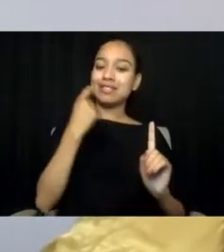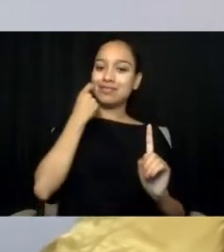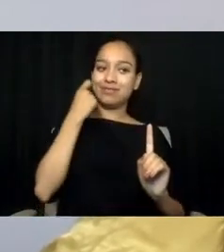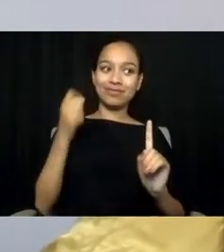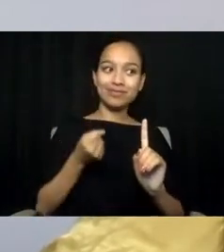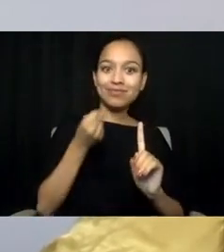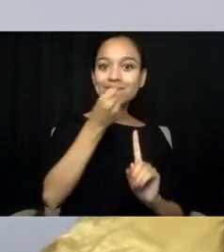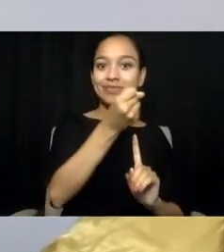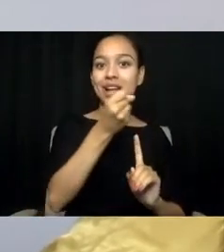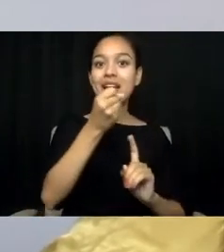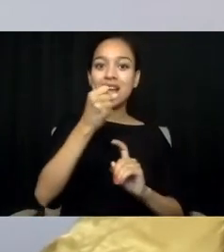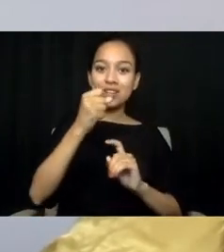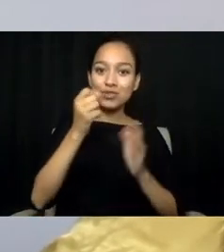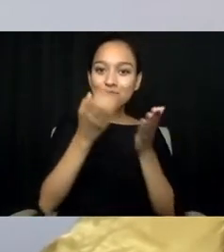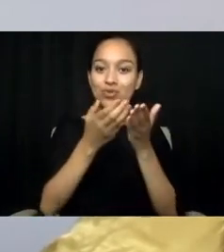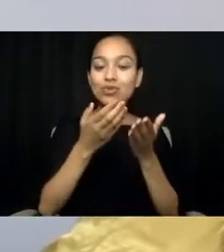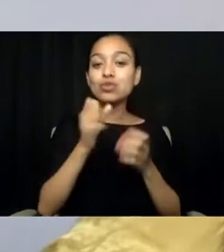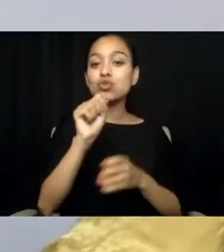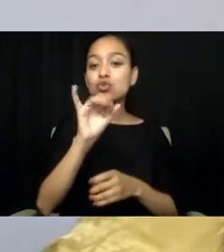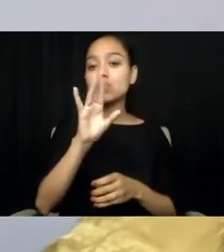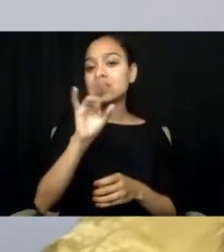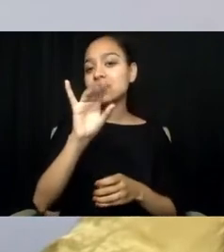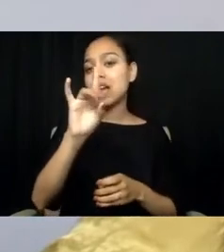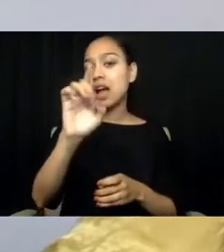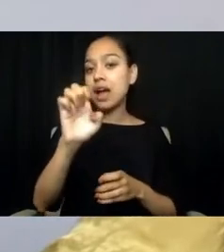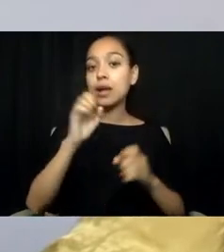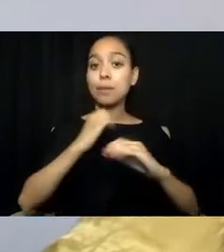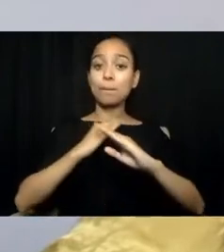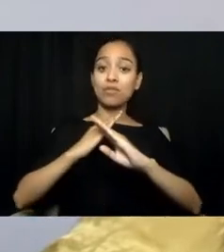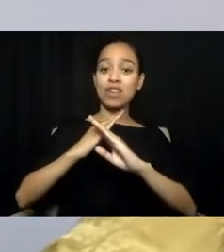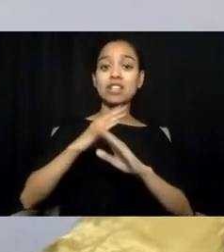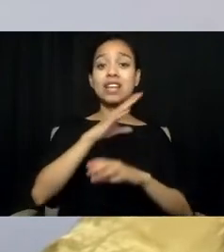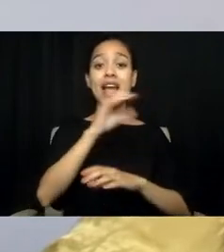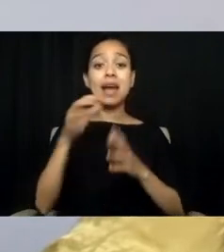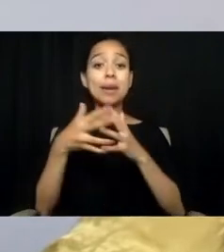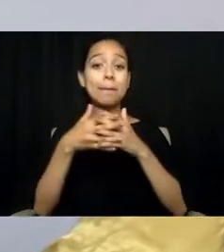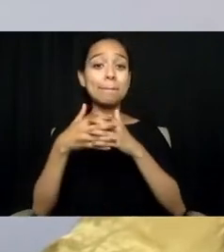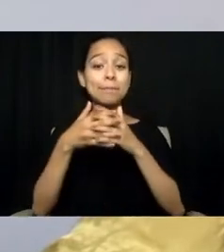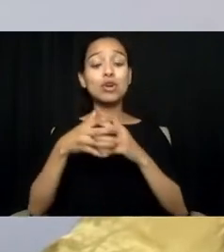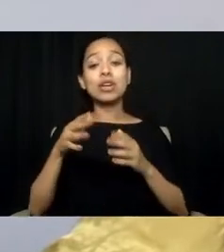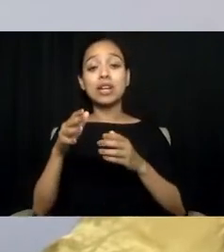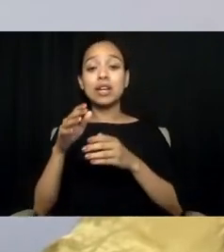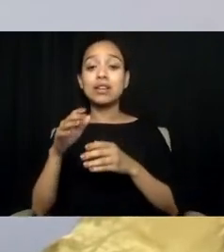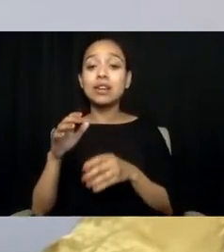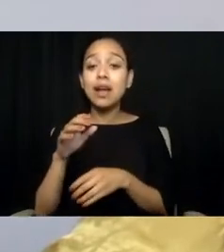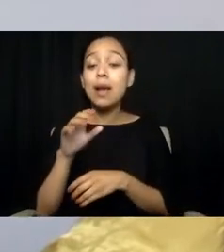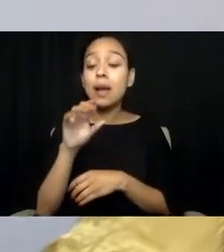and the recipient of the 2021 American Association of Suicidology Transforming Lived Experience Award.